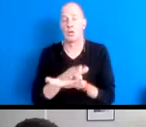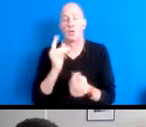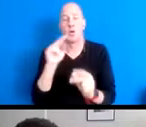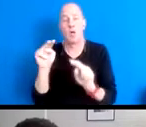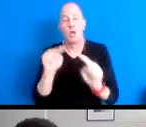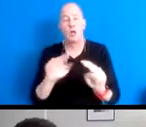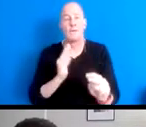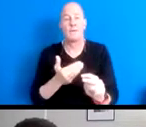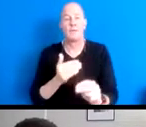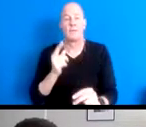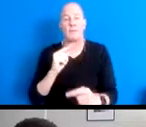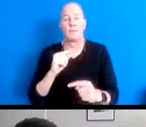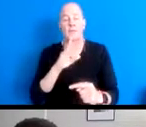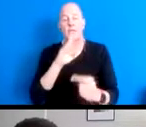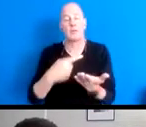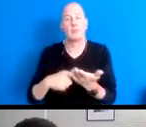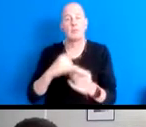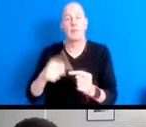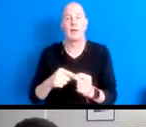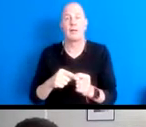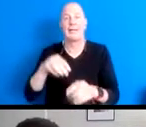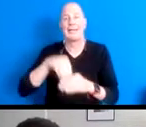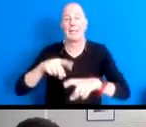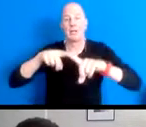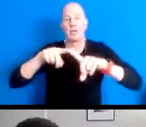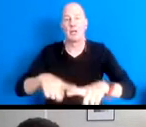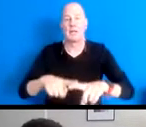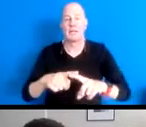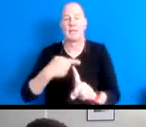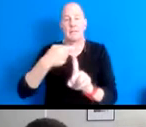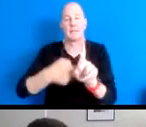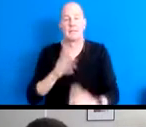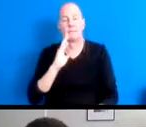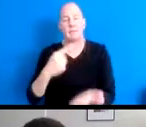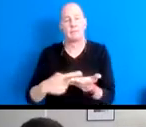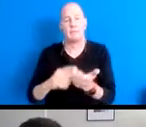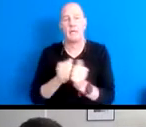15:34:02 Our interdependence Month events will explore how we rebuild communities and